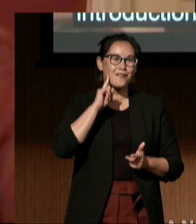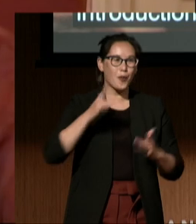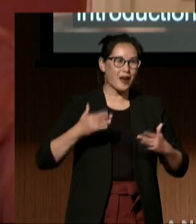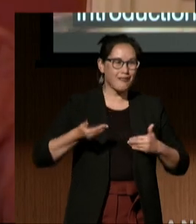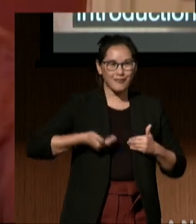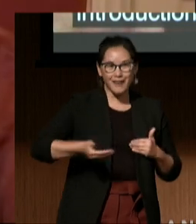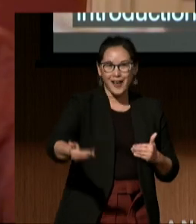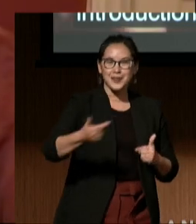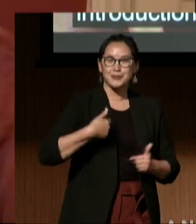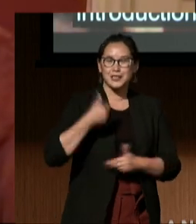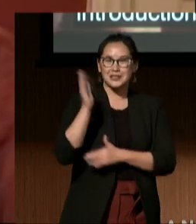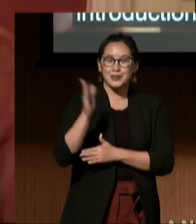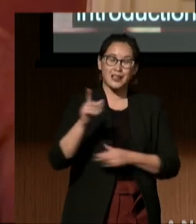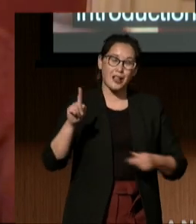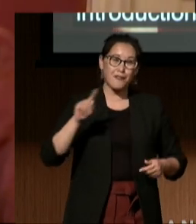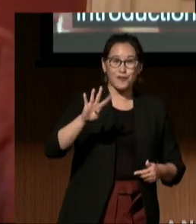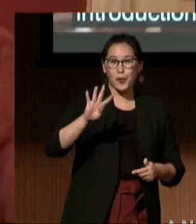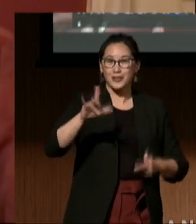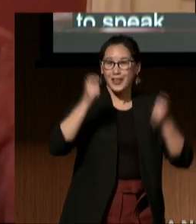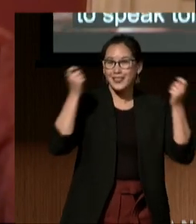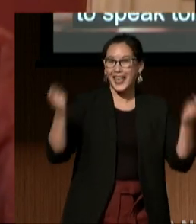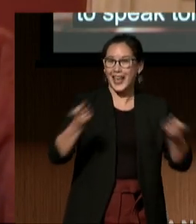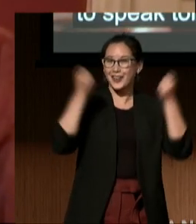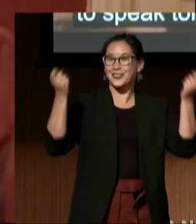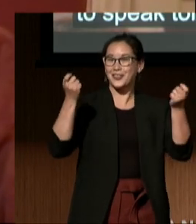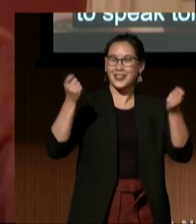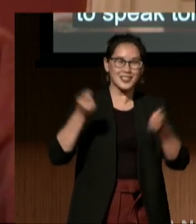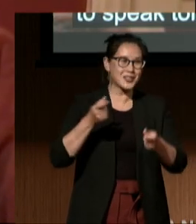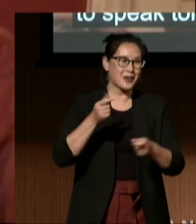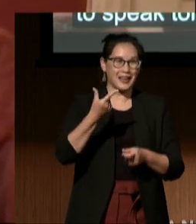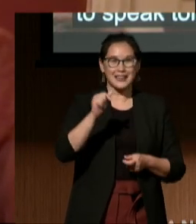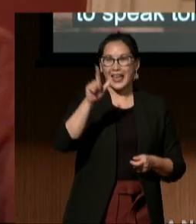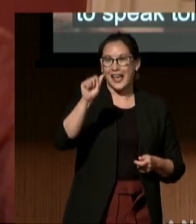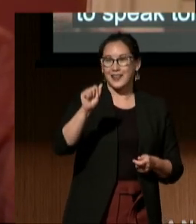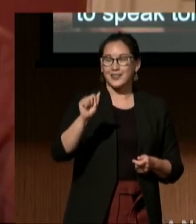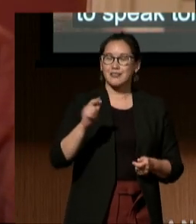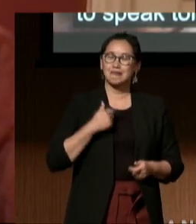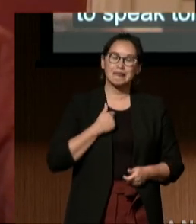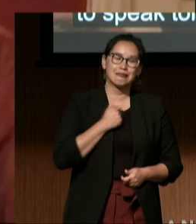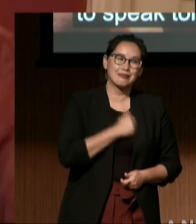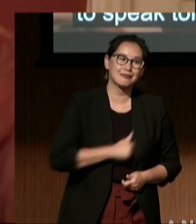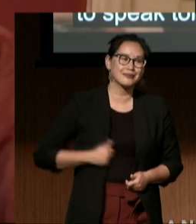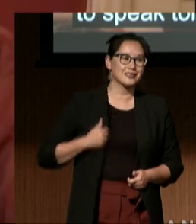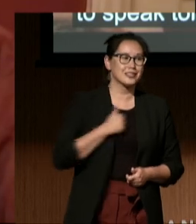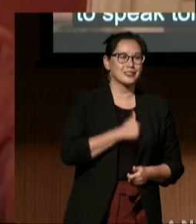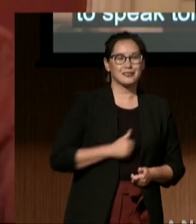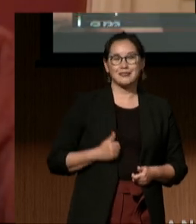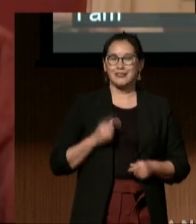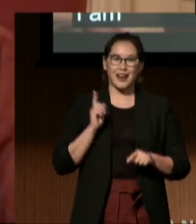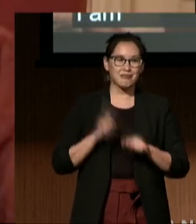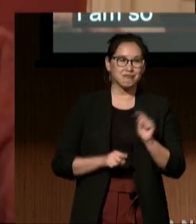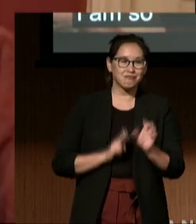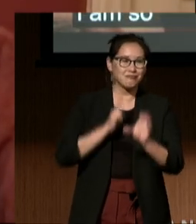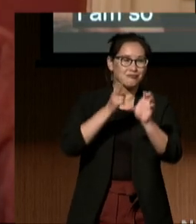at the 45th Anniversary Gala. I am so sorry I was unable to be with you in person.